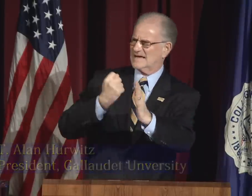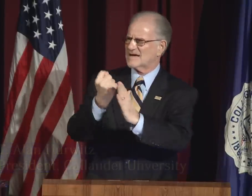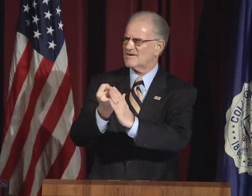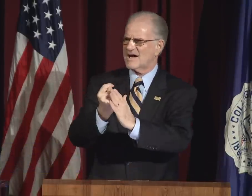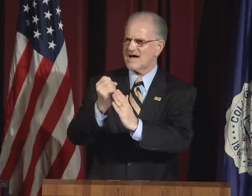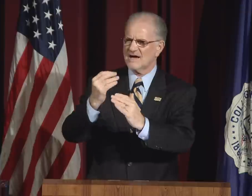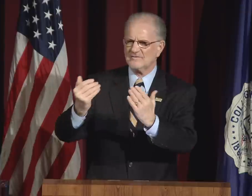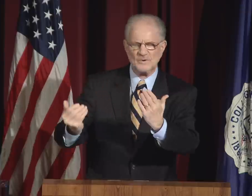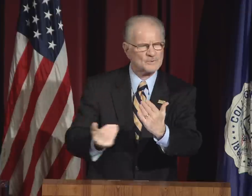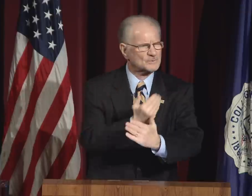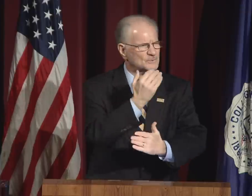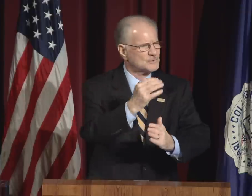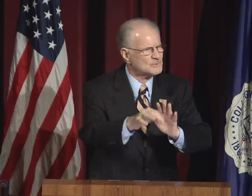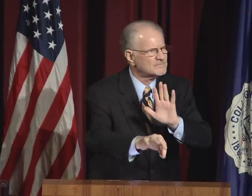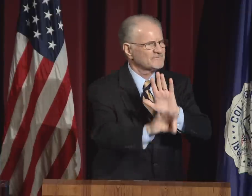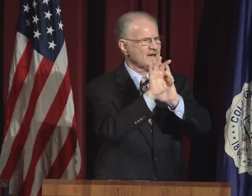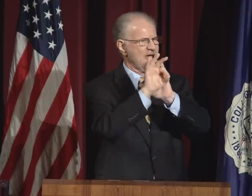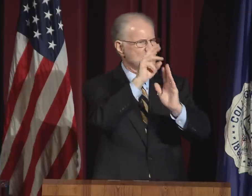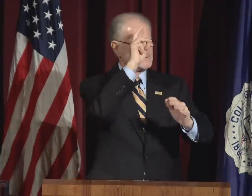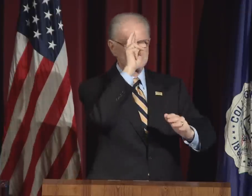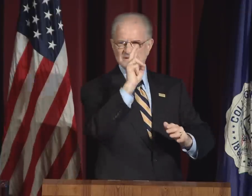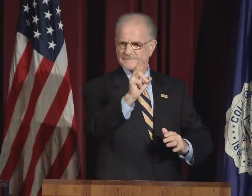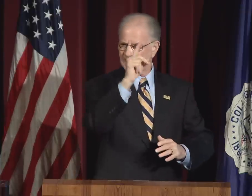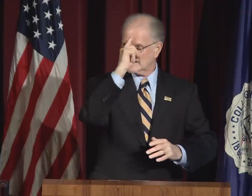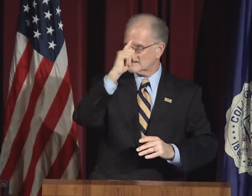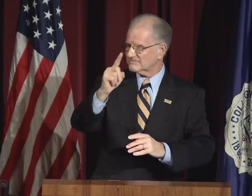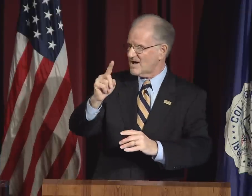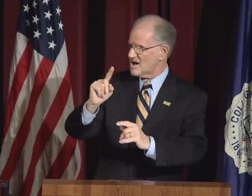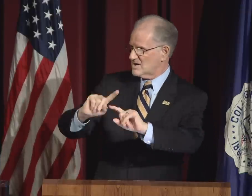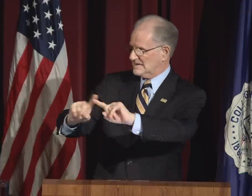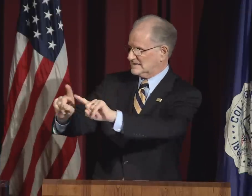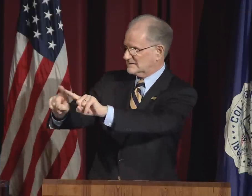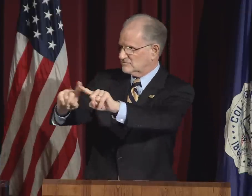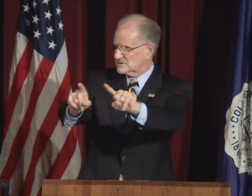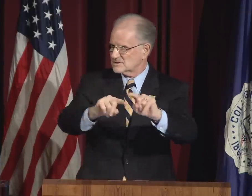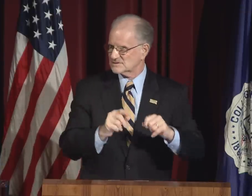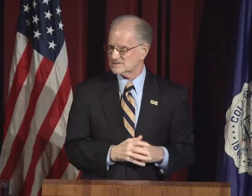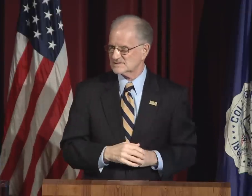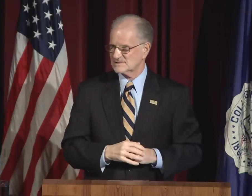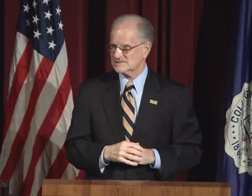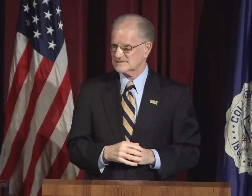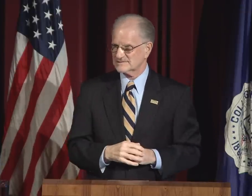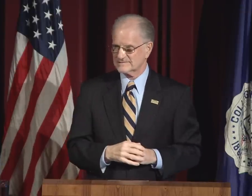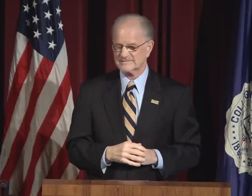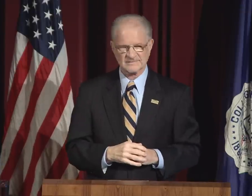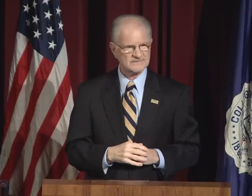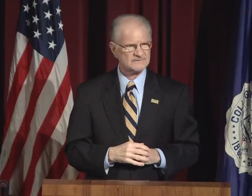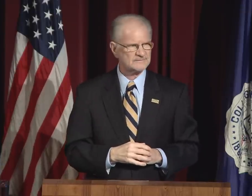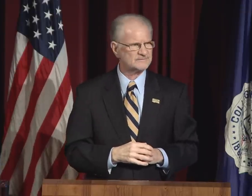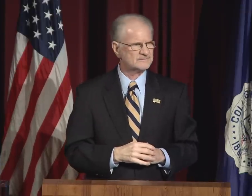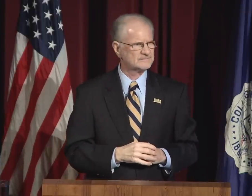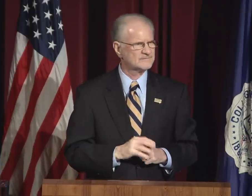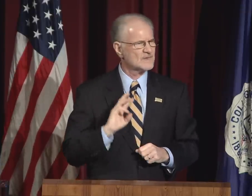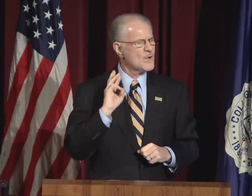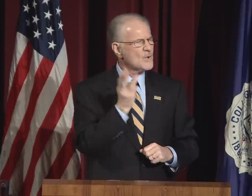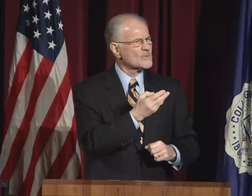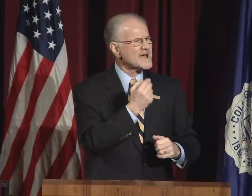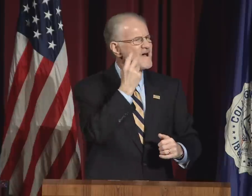How fortunate we are to live in an era of new found respect for differences.